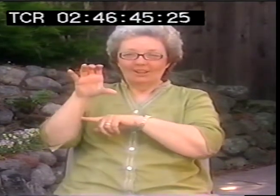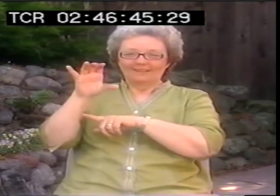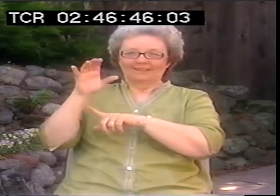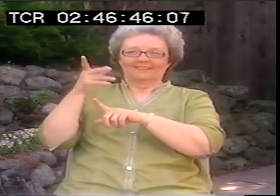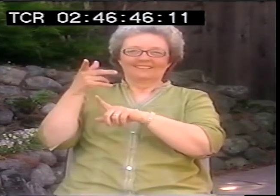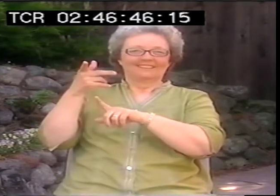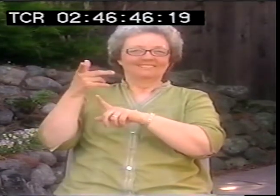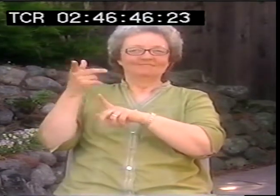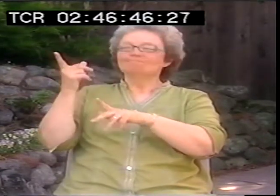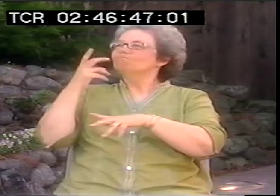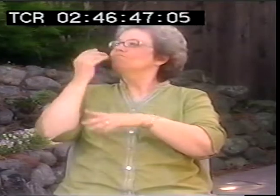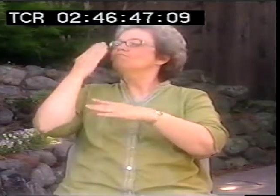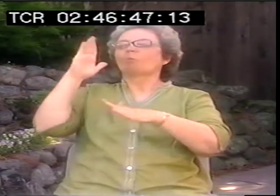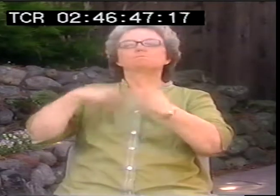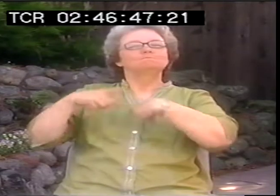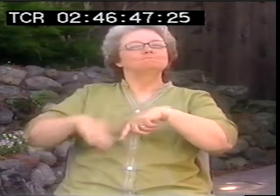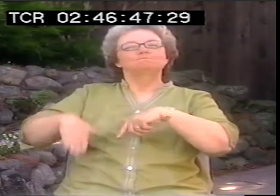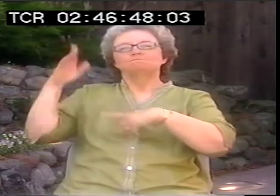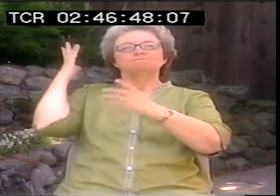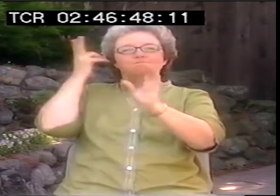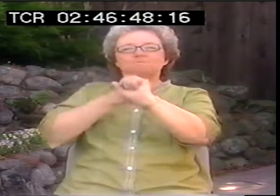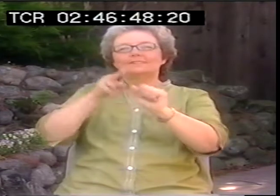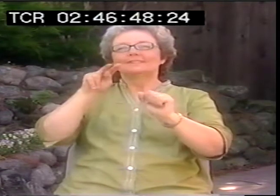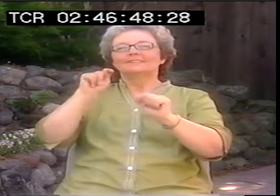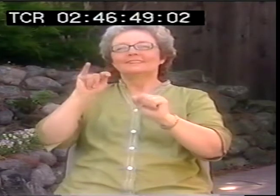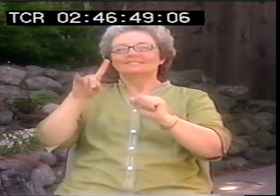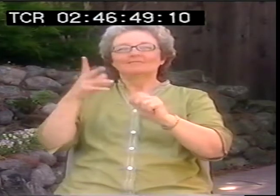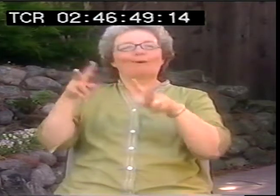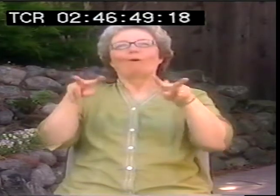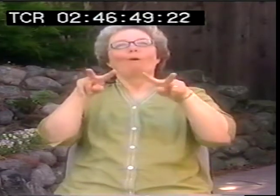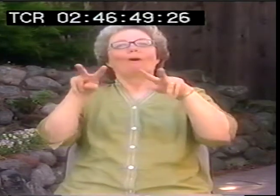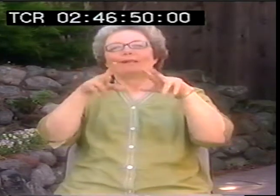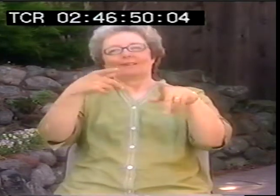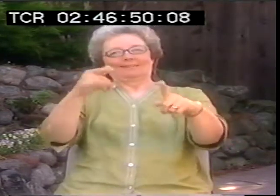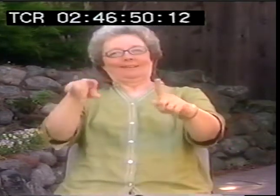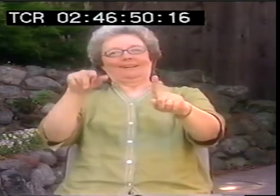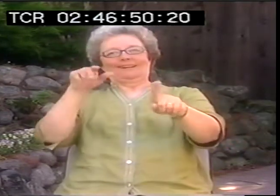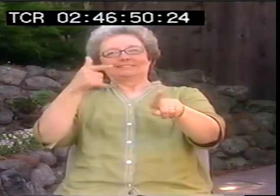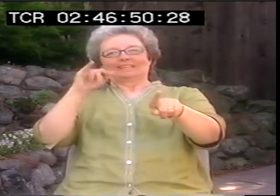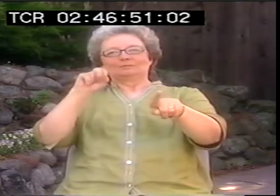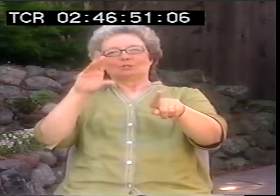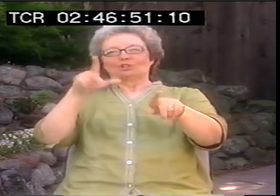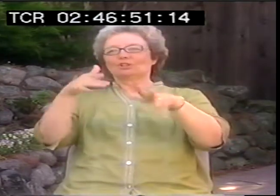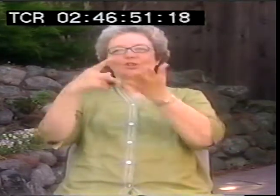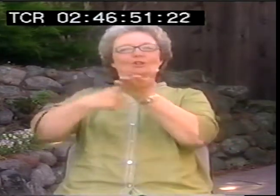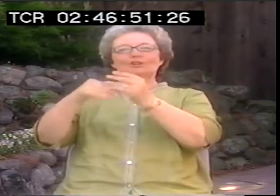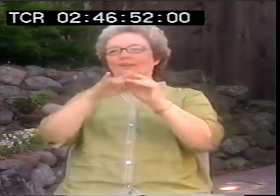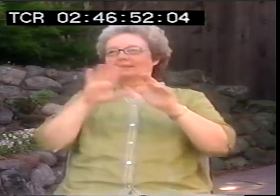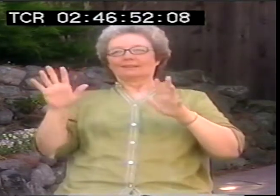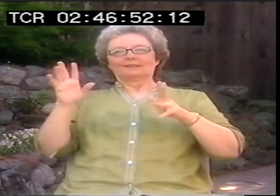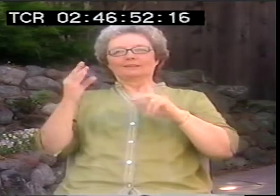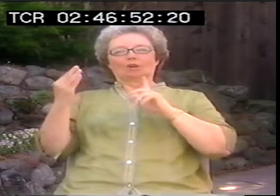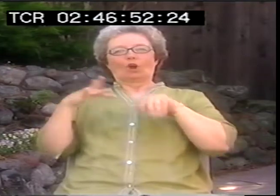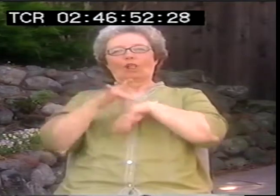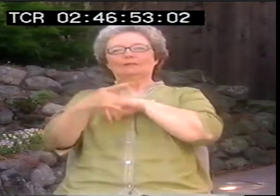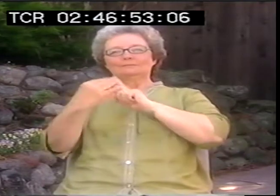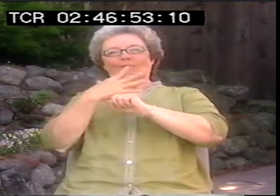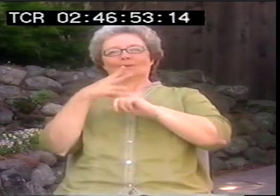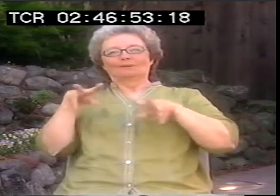Peter Cook didn’t know sign growing up, he didn’t learn until he arrived at NTID, then